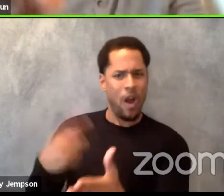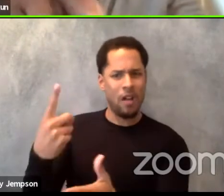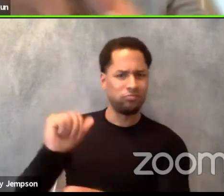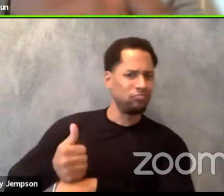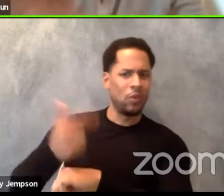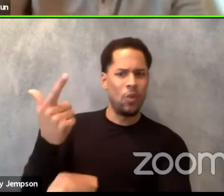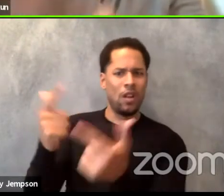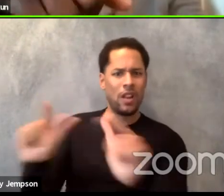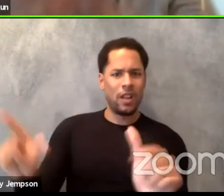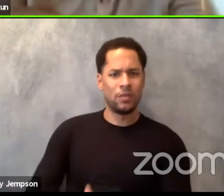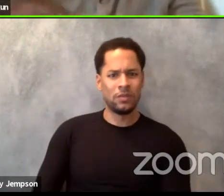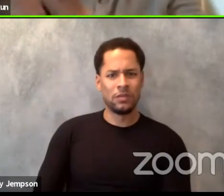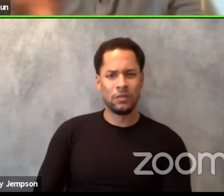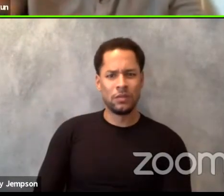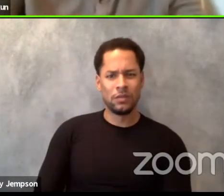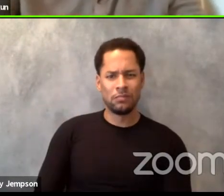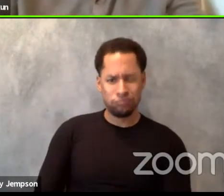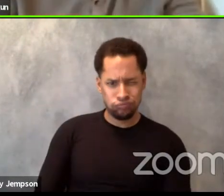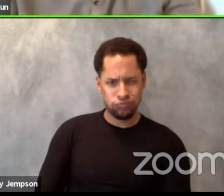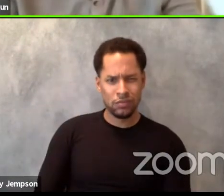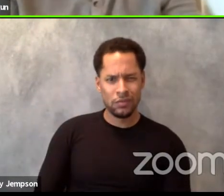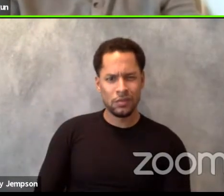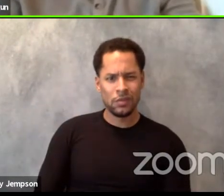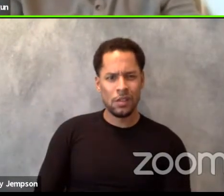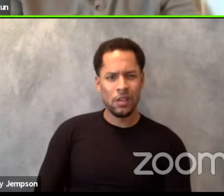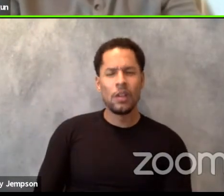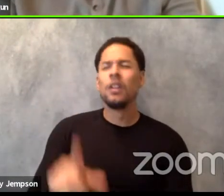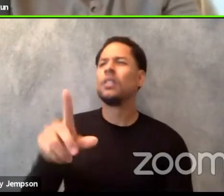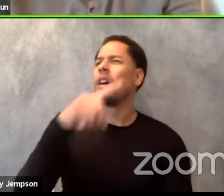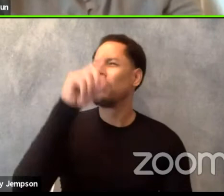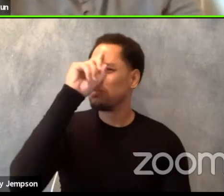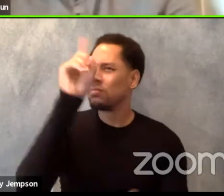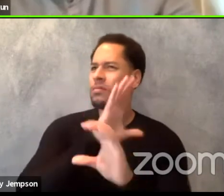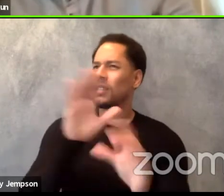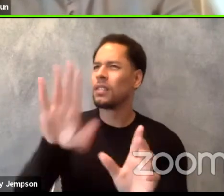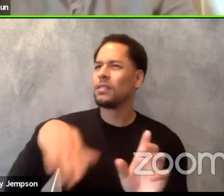I was thinking of something, I bought a second TV because my son troubles me.